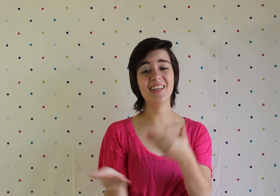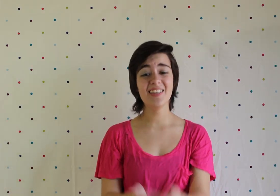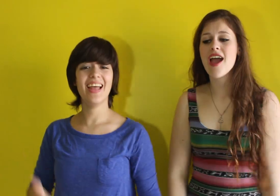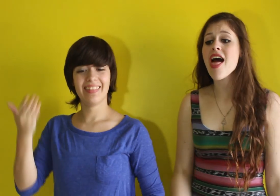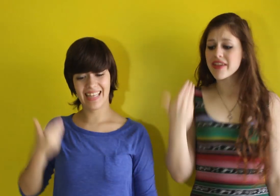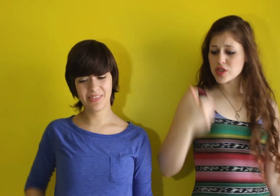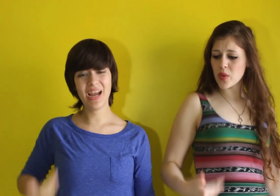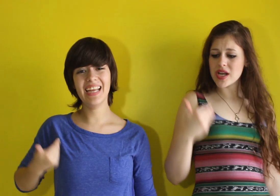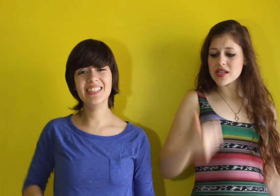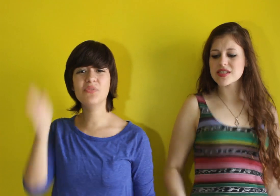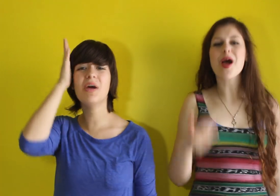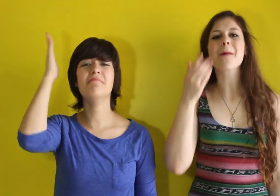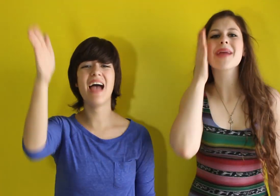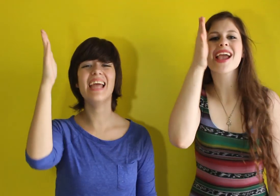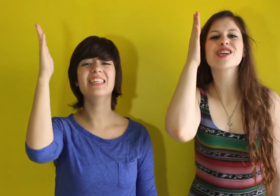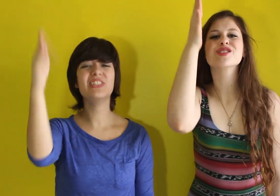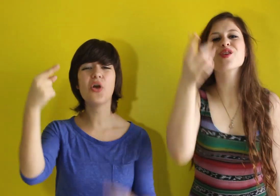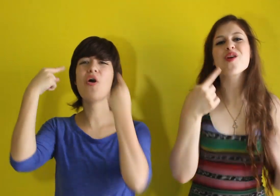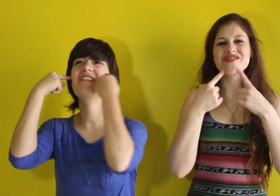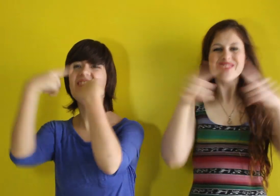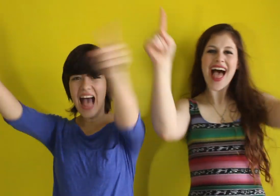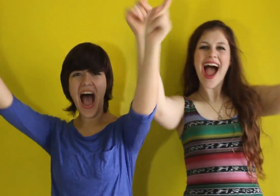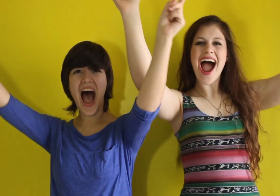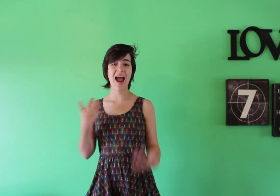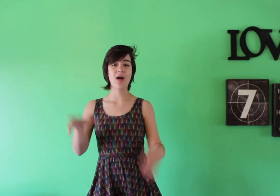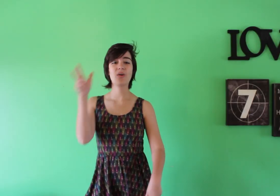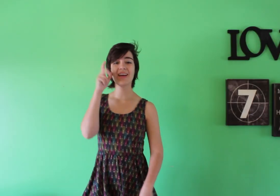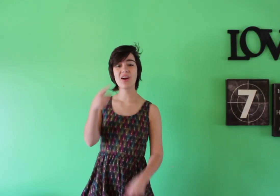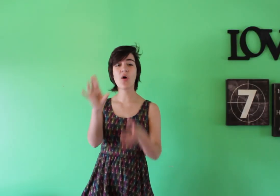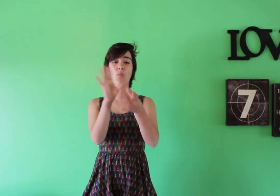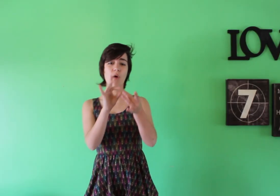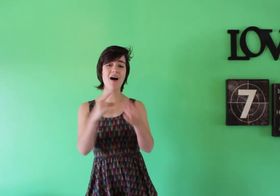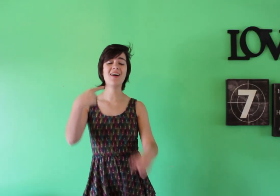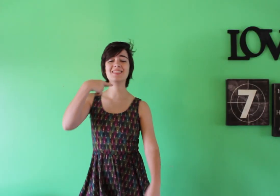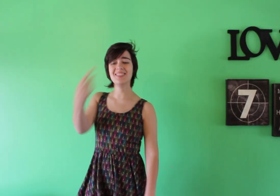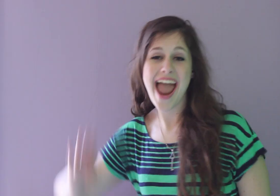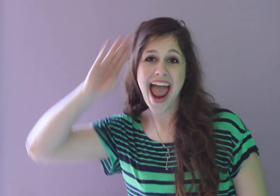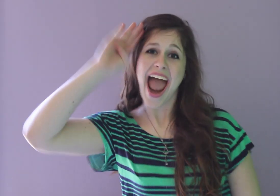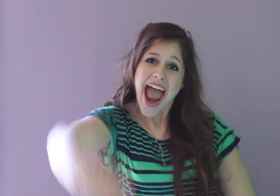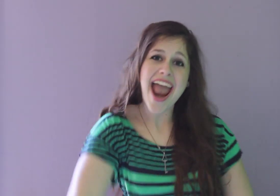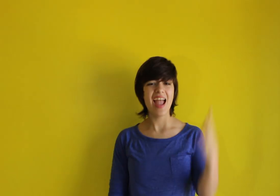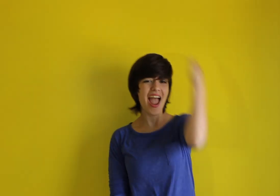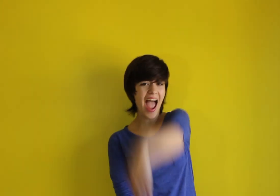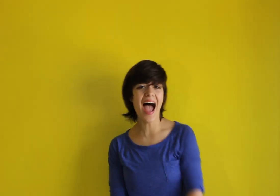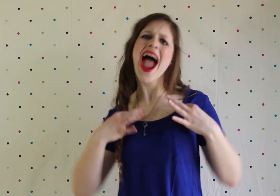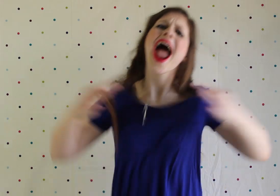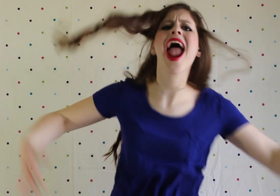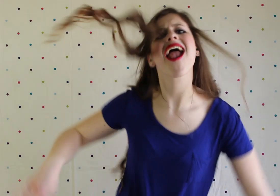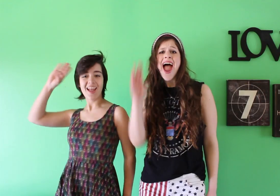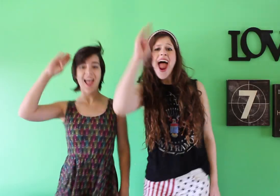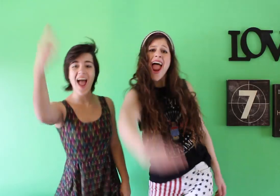these wings are made to fly I don't hear no one saying "hey, hey, hey, hey"